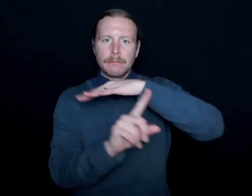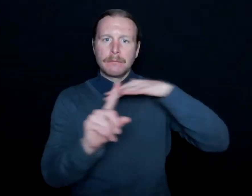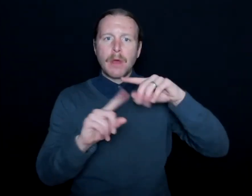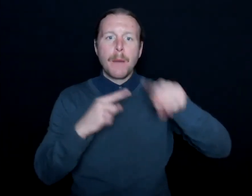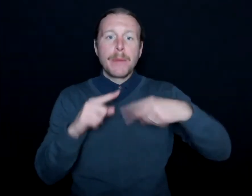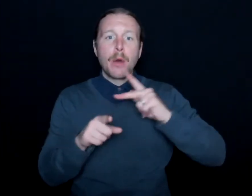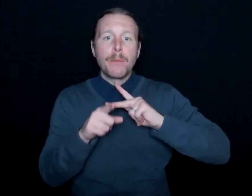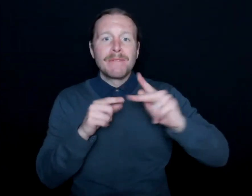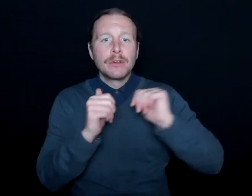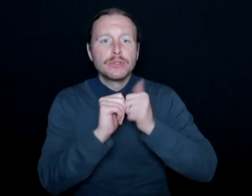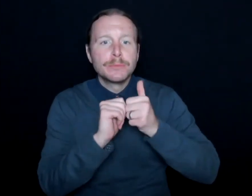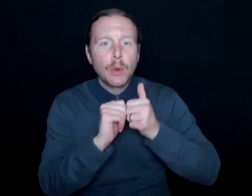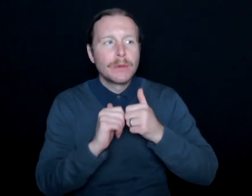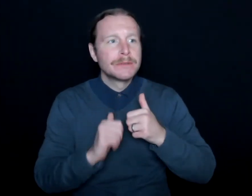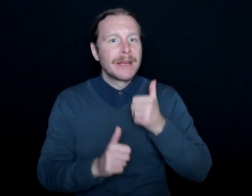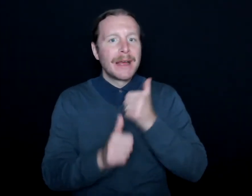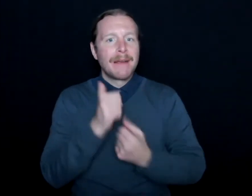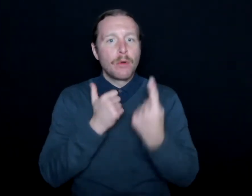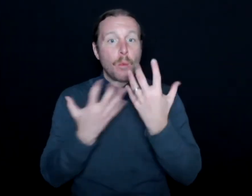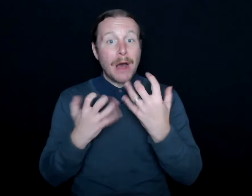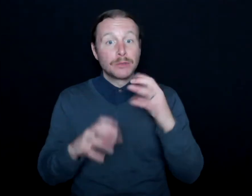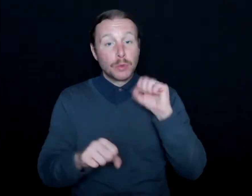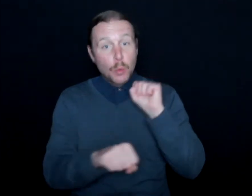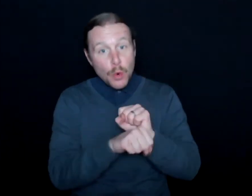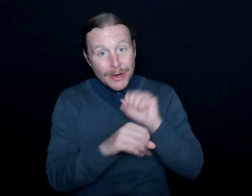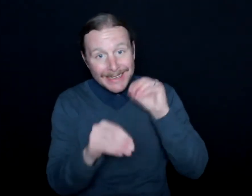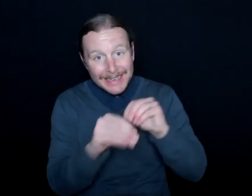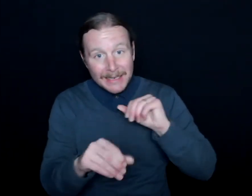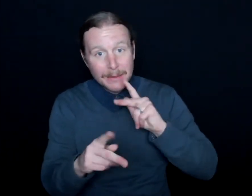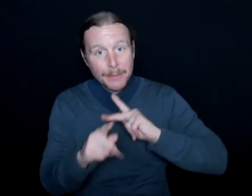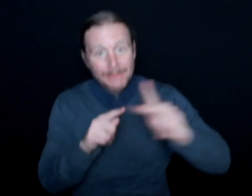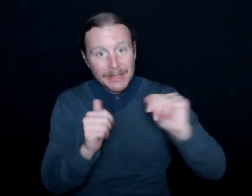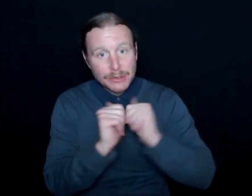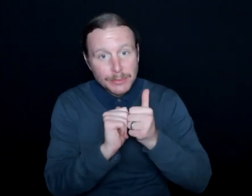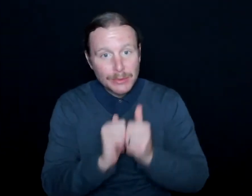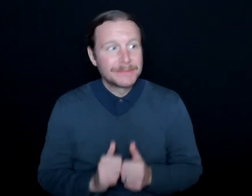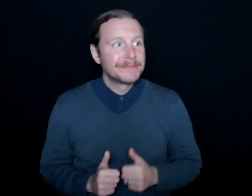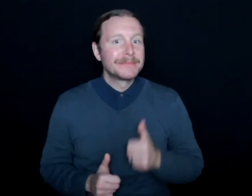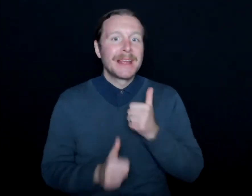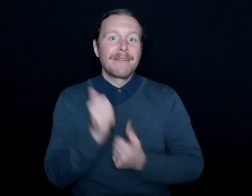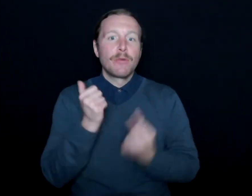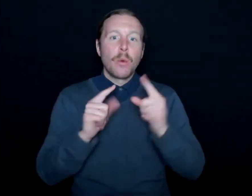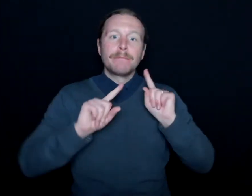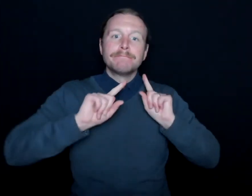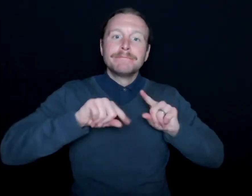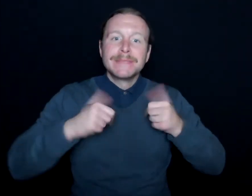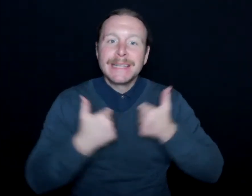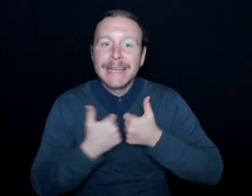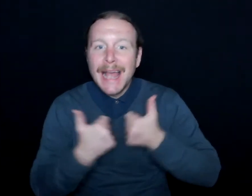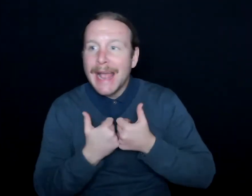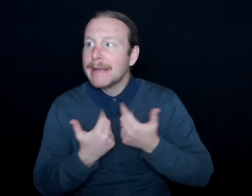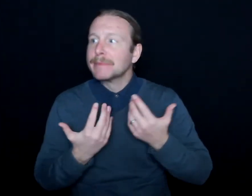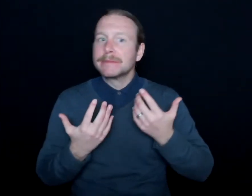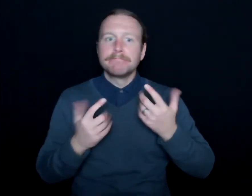and where everyone wants to work in professional sports. Everyone wants to attend-- or people that are sports fans want to attend games.